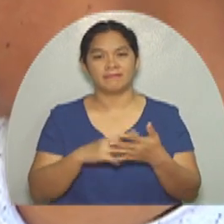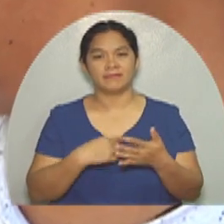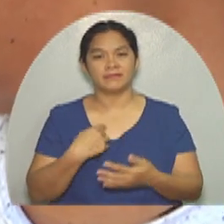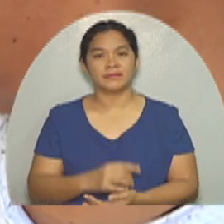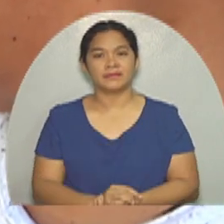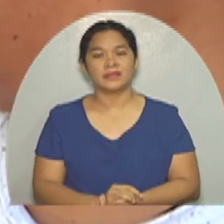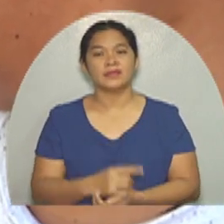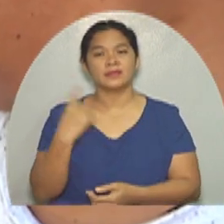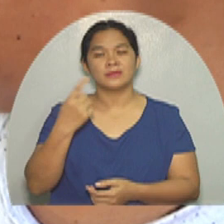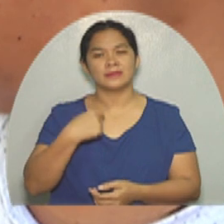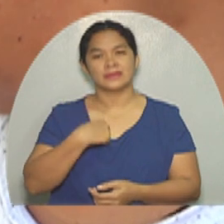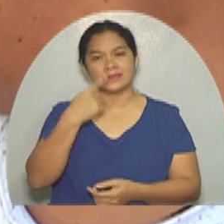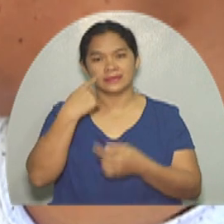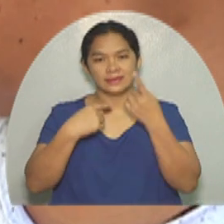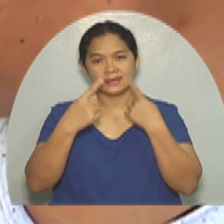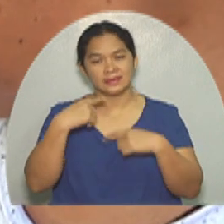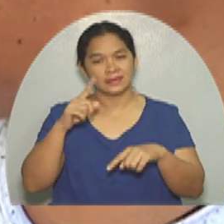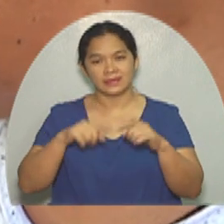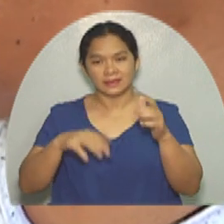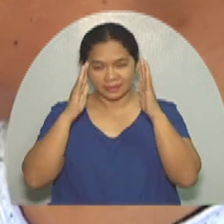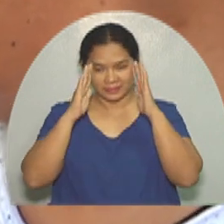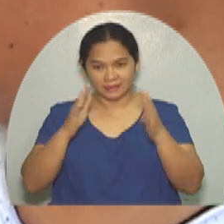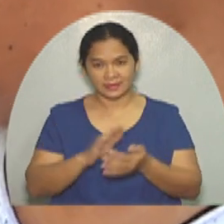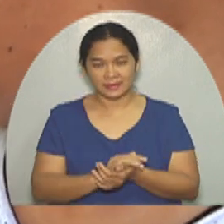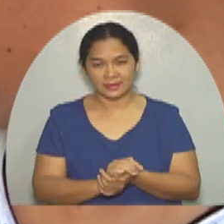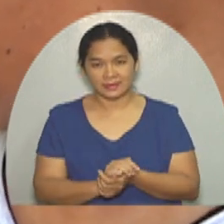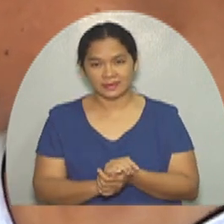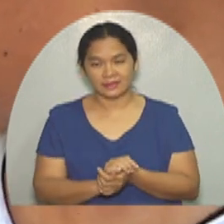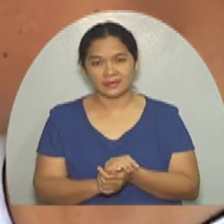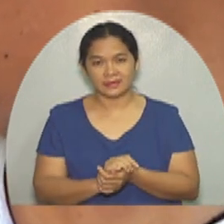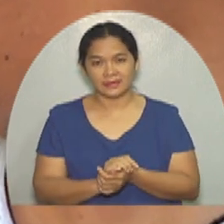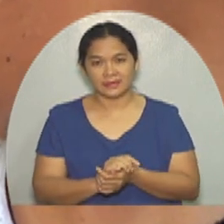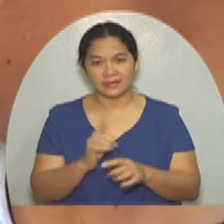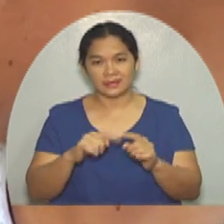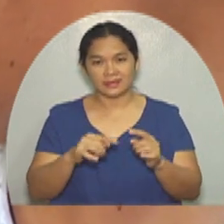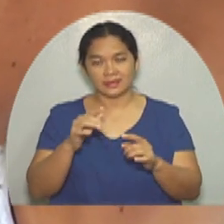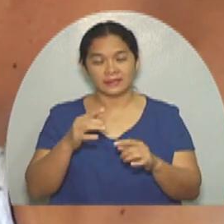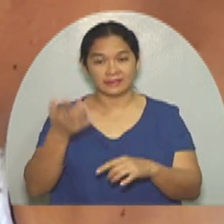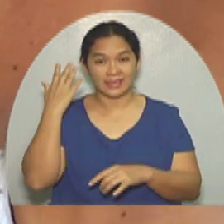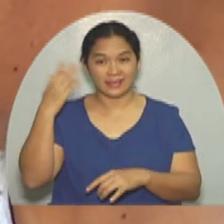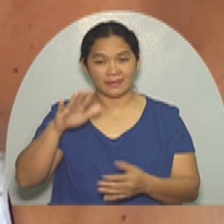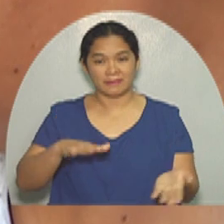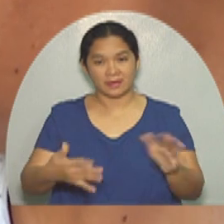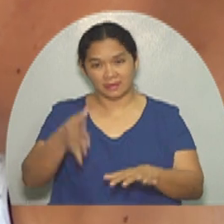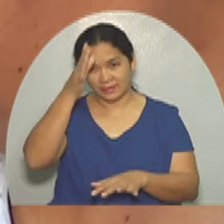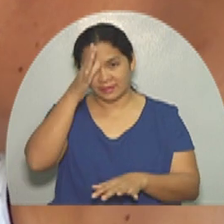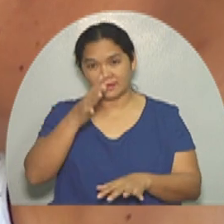I cry a lot, I couldn’t concentrate, especially when my parents died.